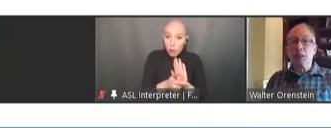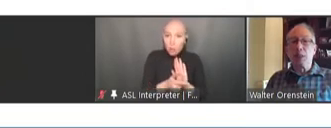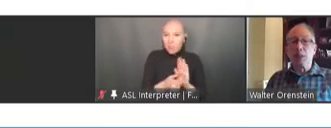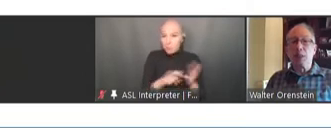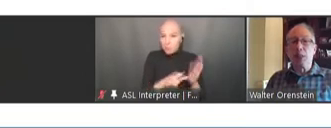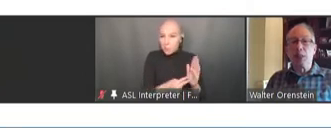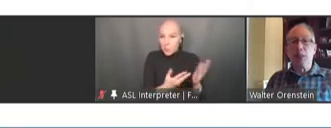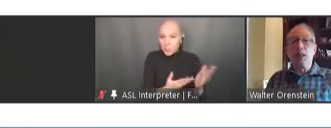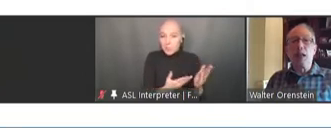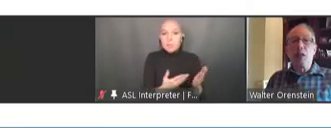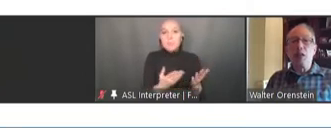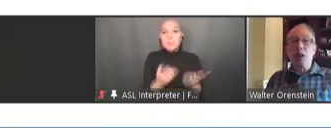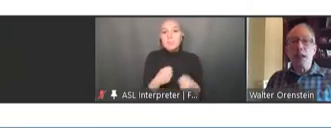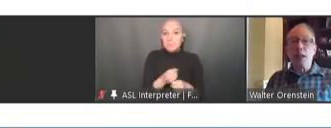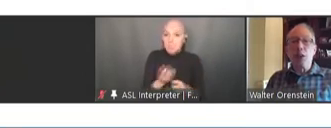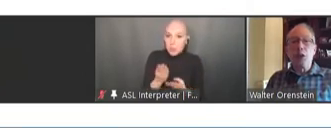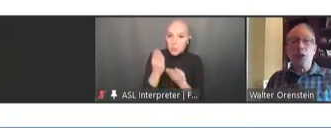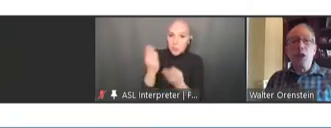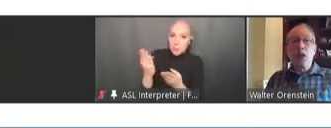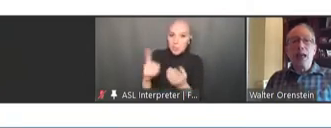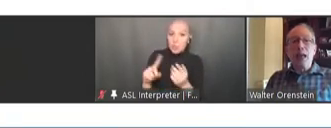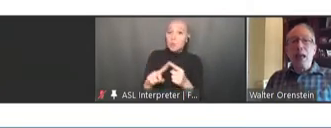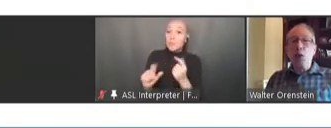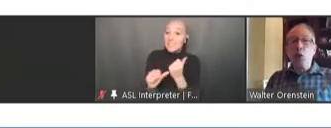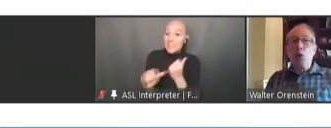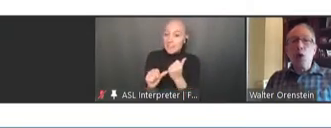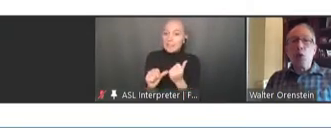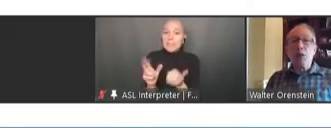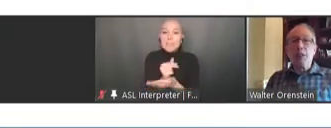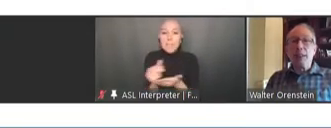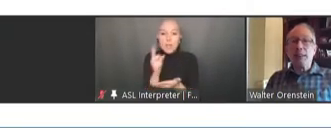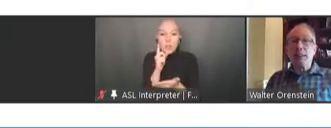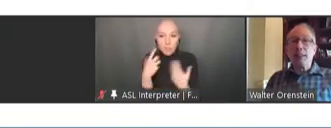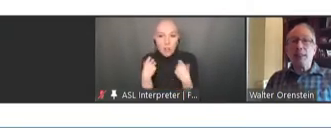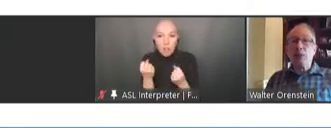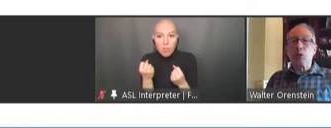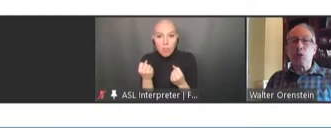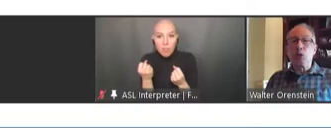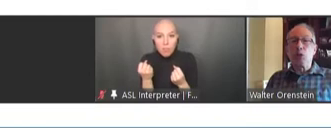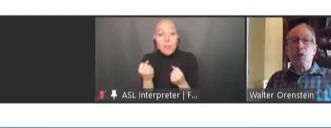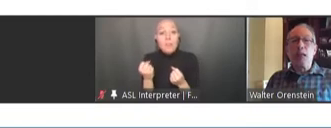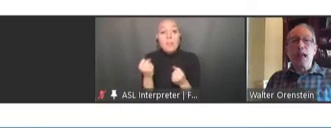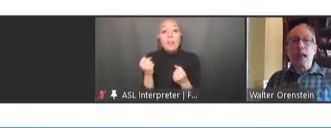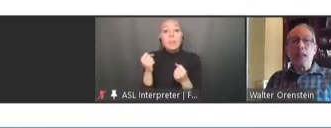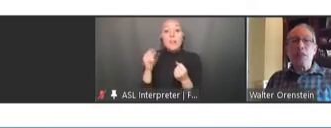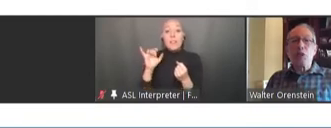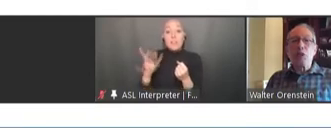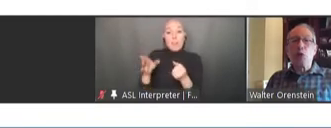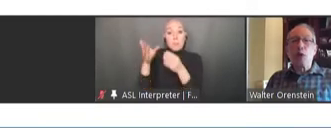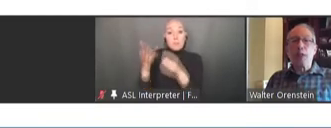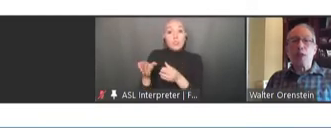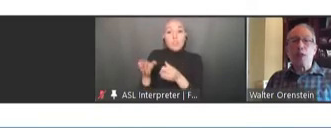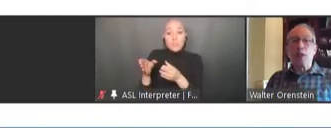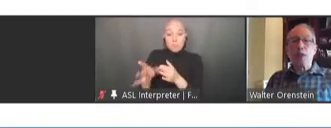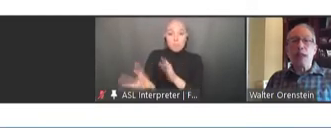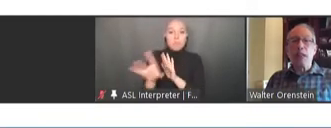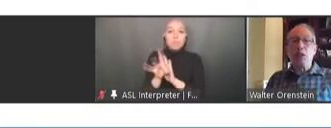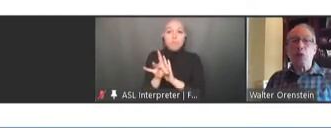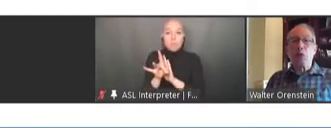Secretary for Health, who was designated to serve as the direction of the National